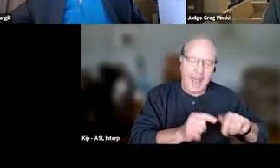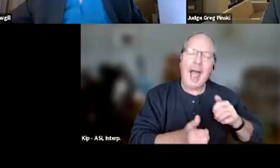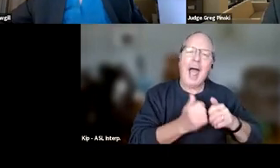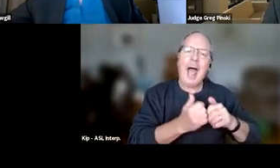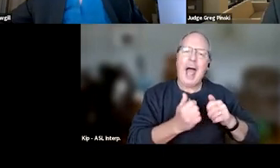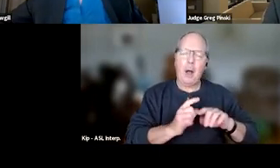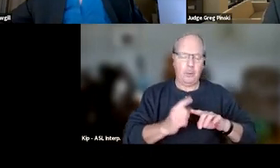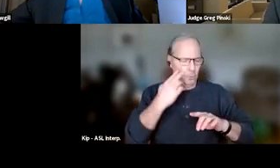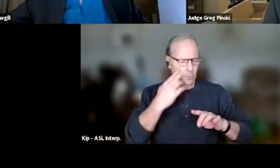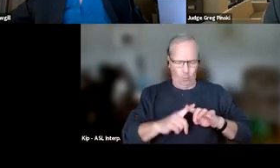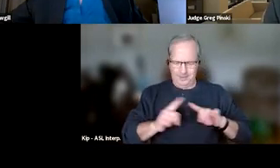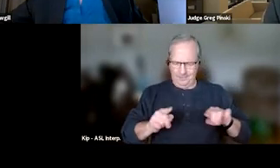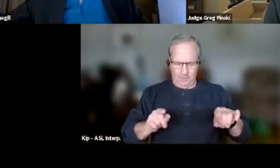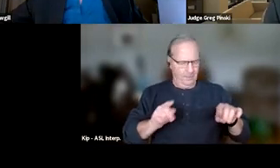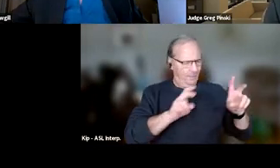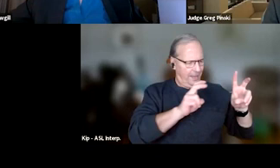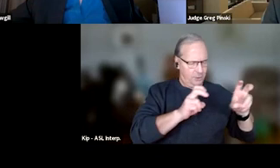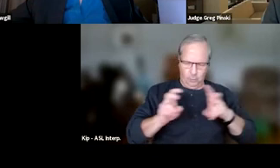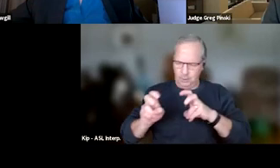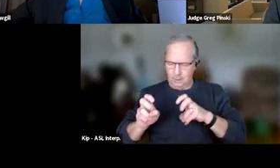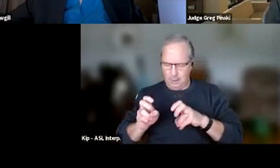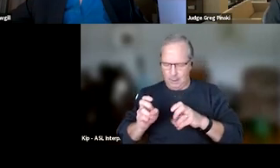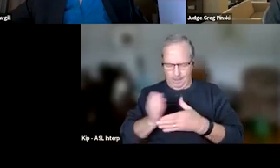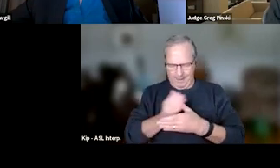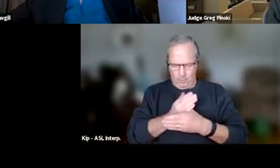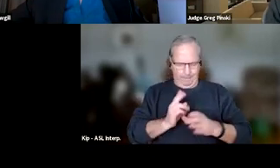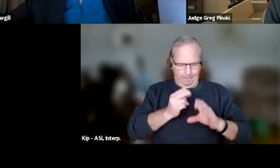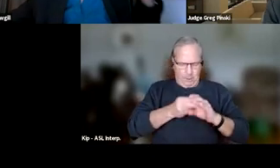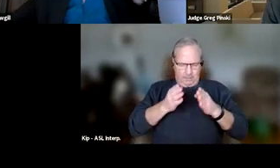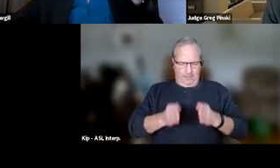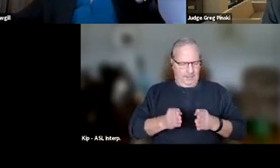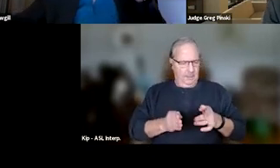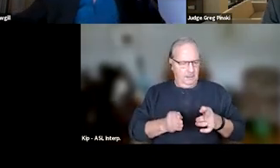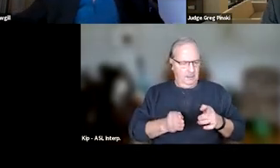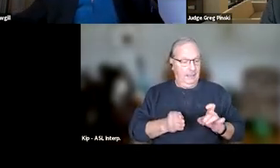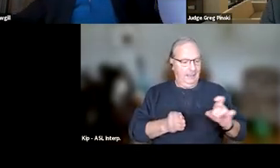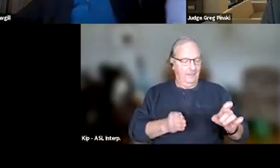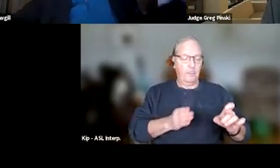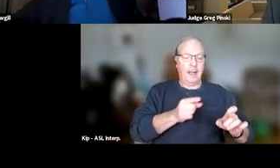these issues between participants. How do you either give a gift card to one participant